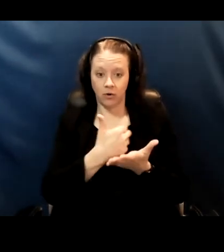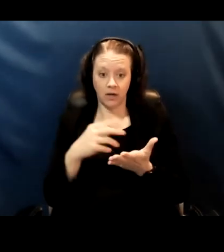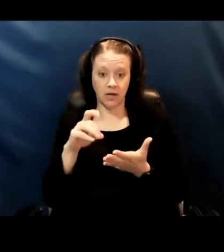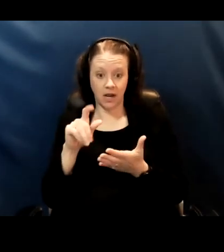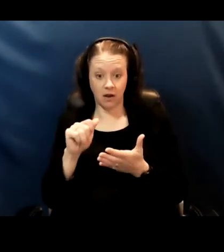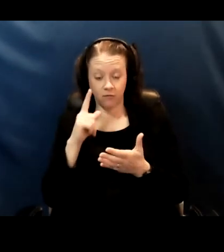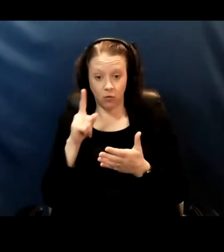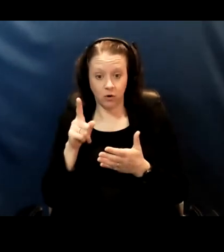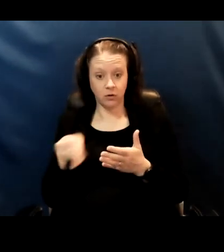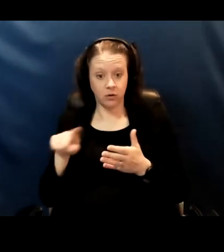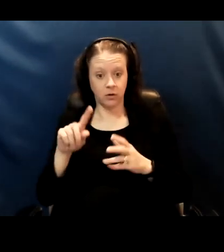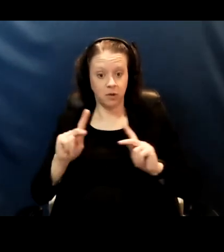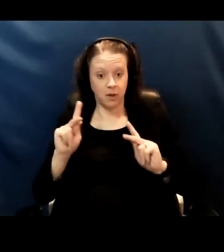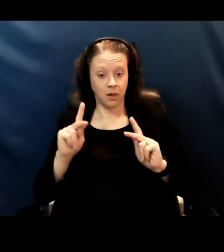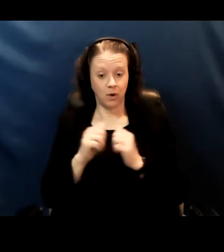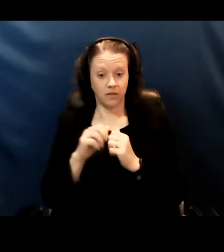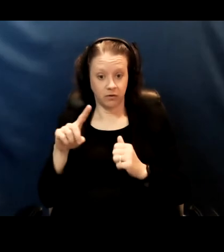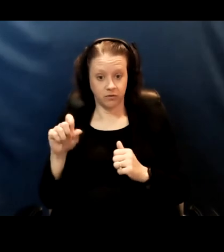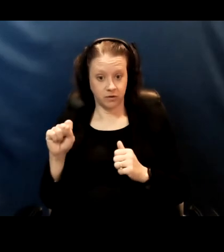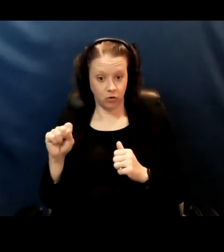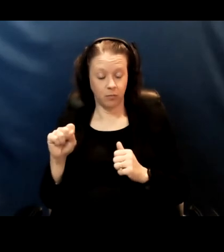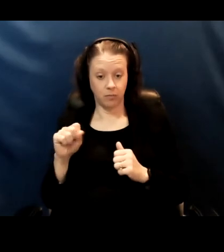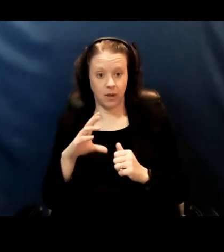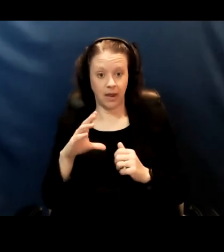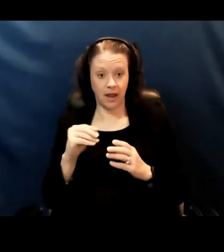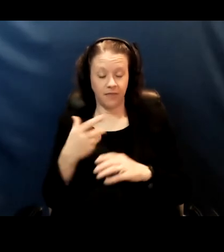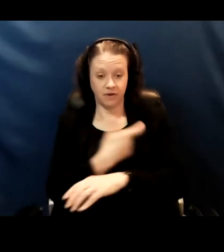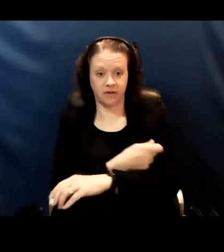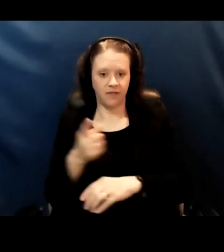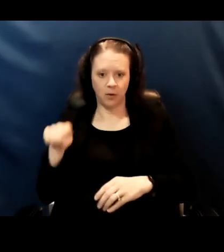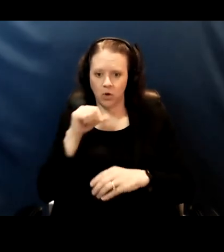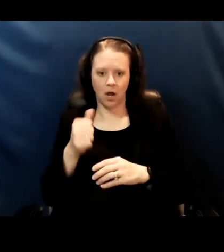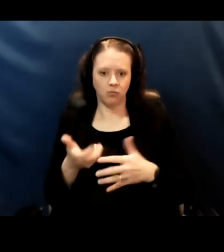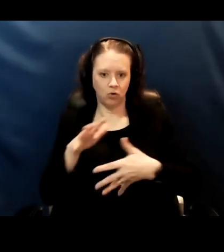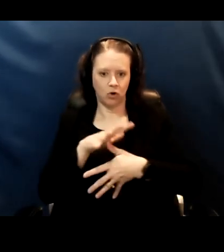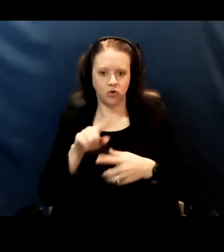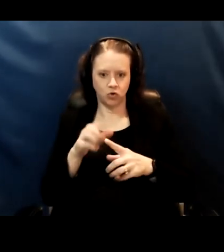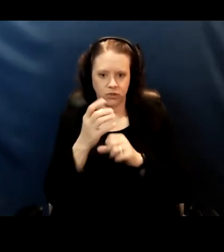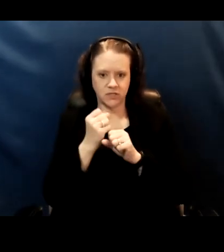because they were not prioritized to receive the vaccine unlike their caregivers.